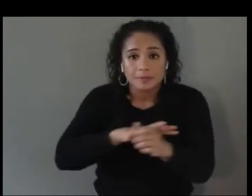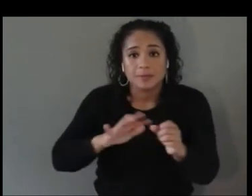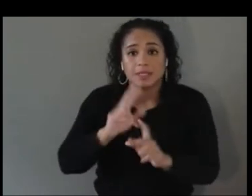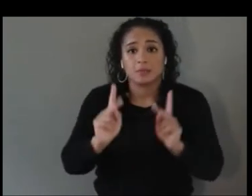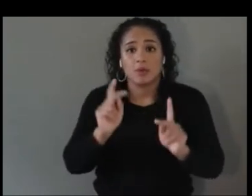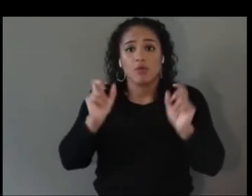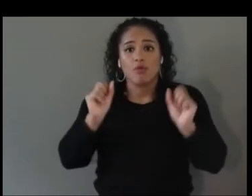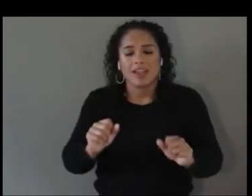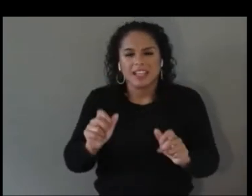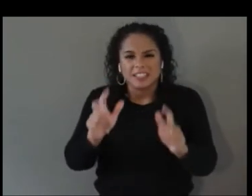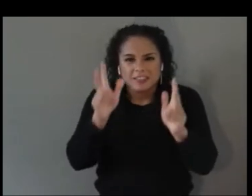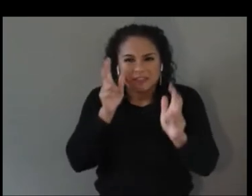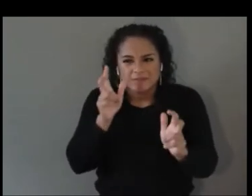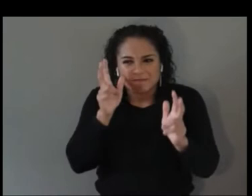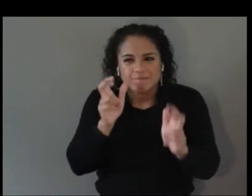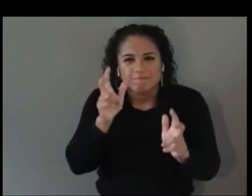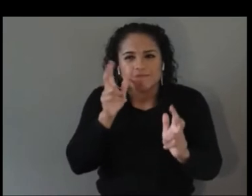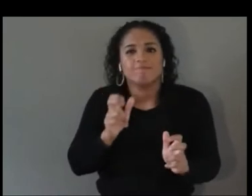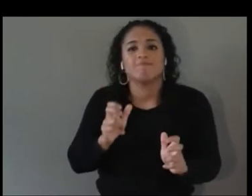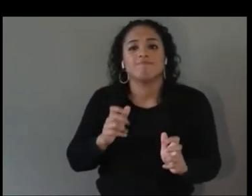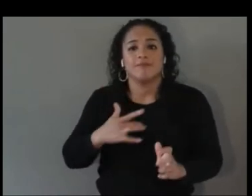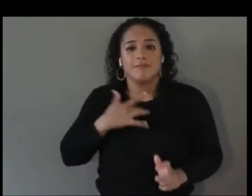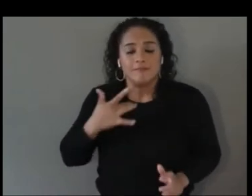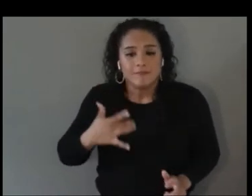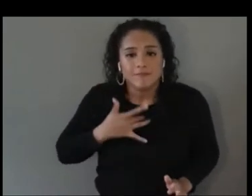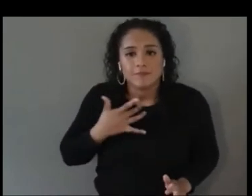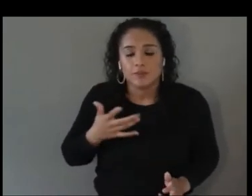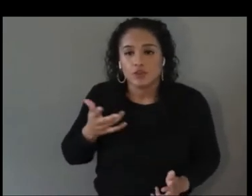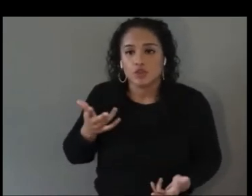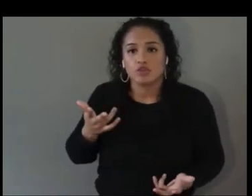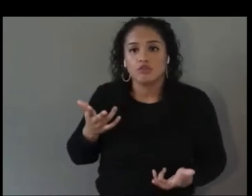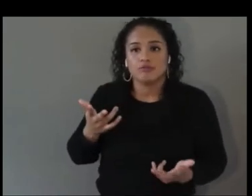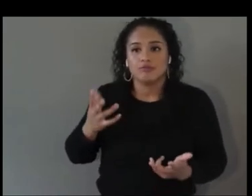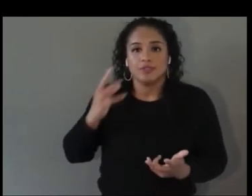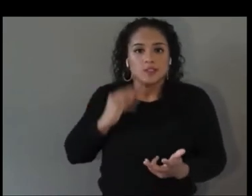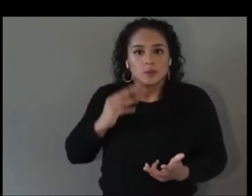want them to go through the same experience that I went through. I want them to be safe,